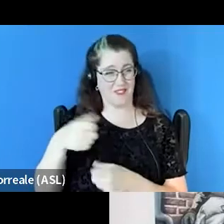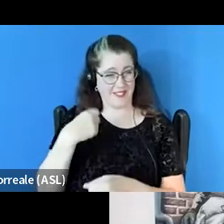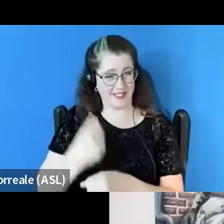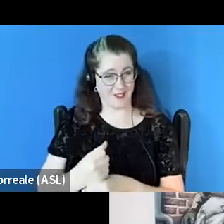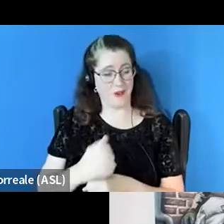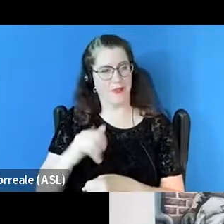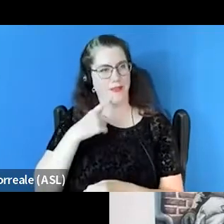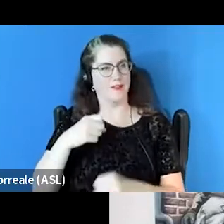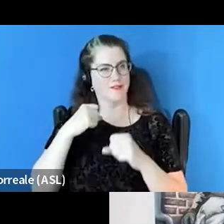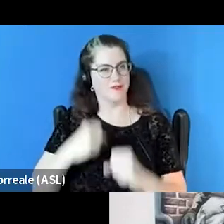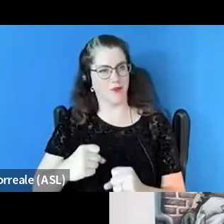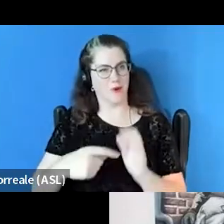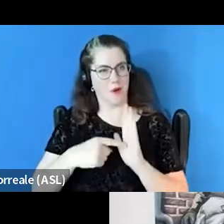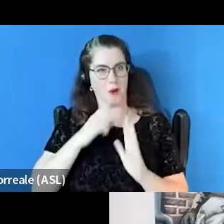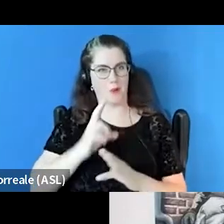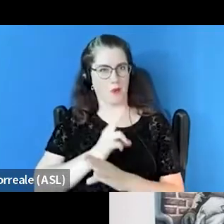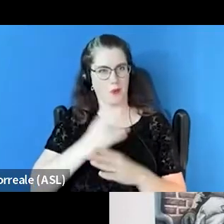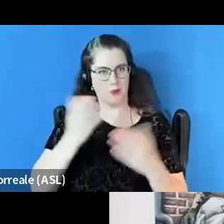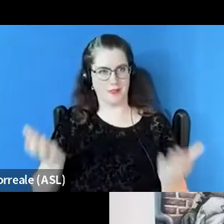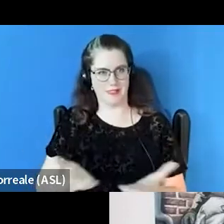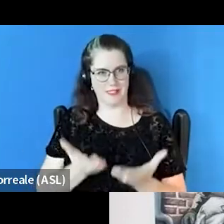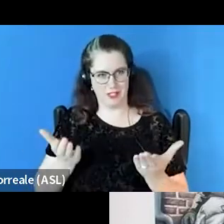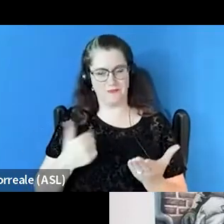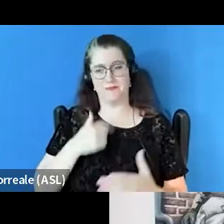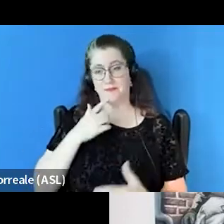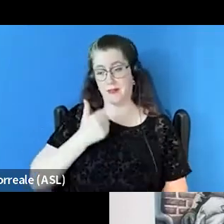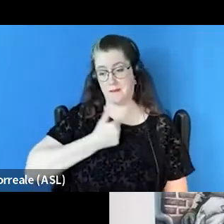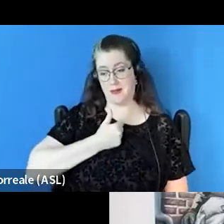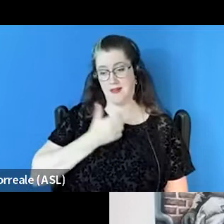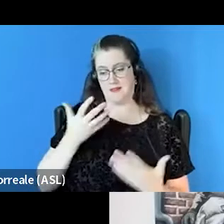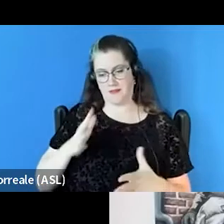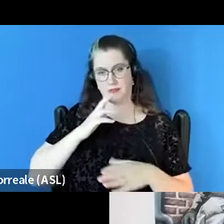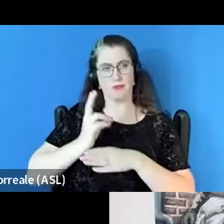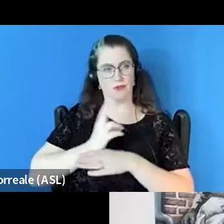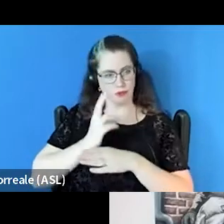that we use here. And I have used myself where we house an individual